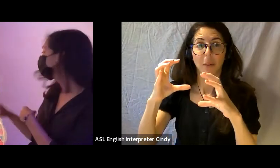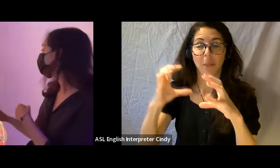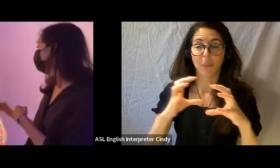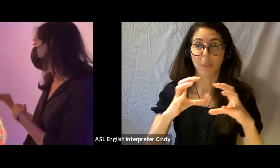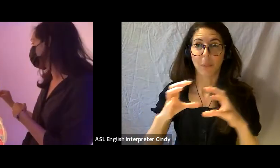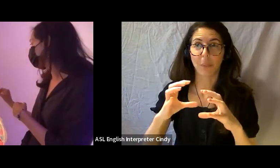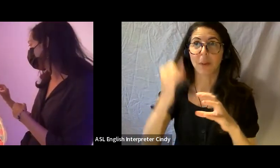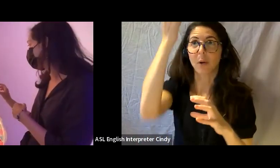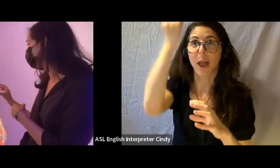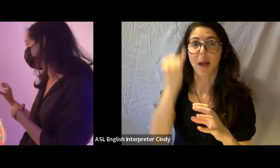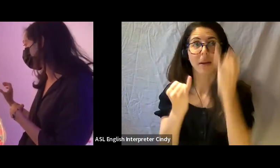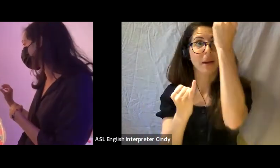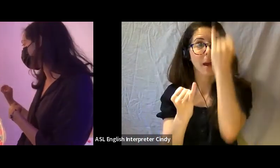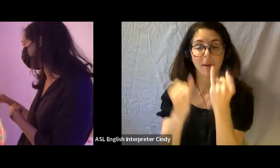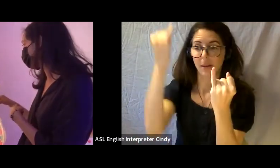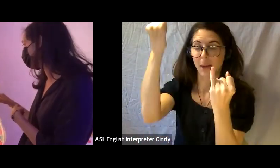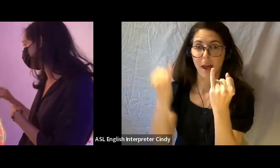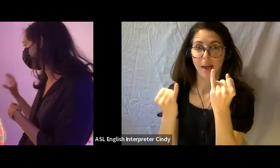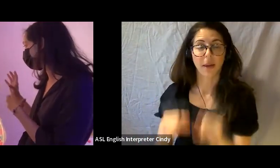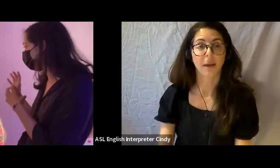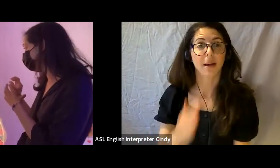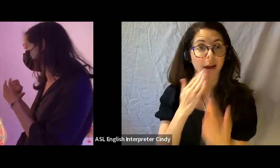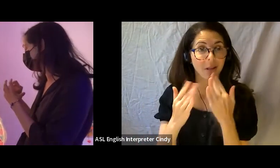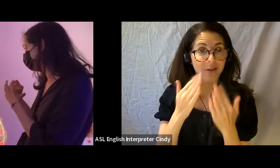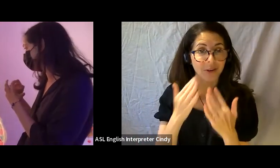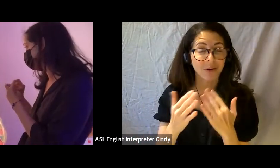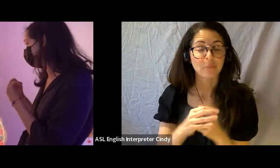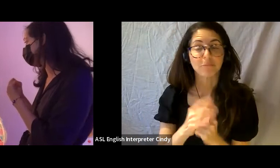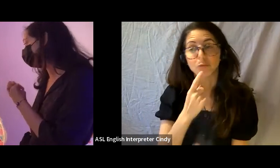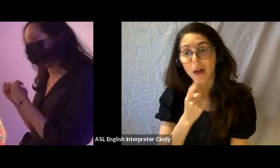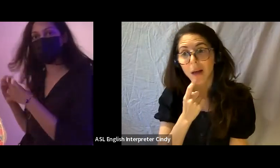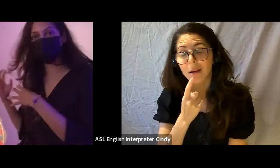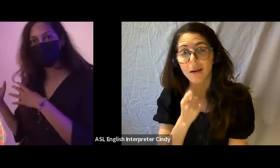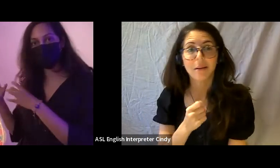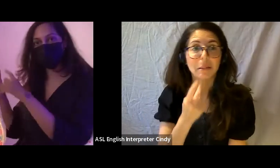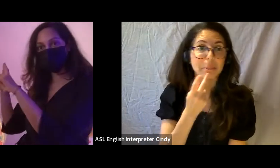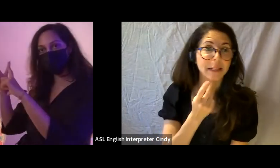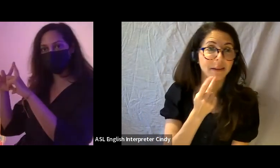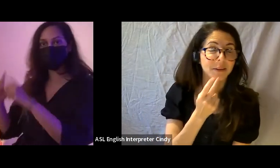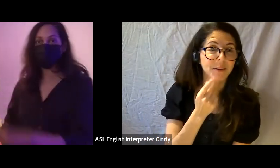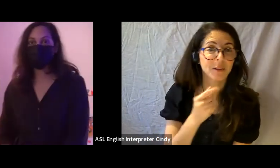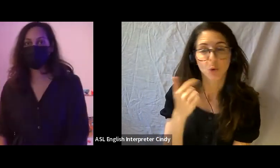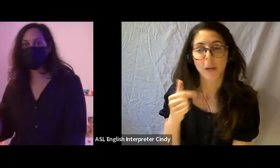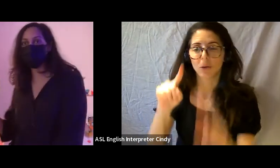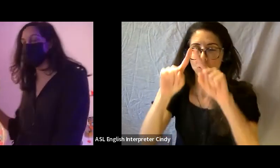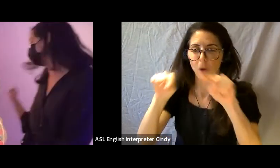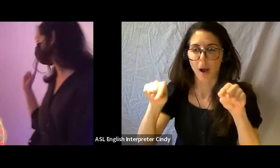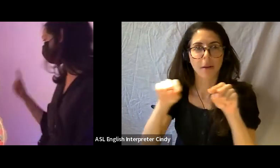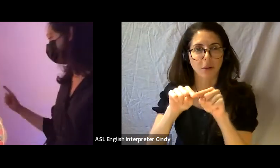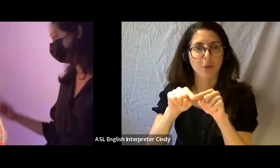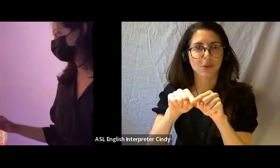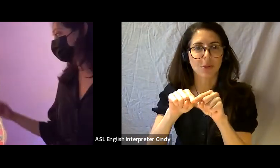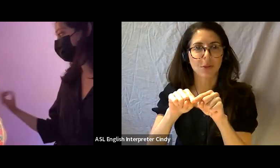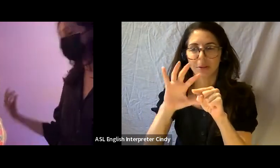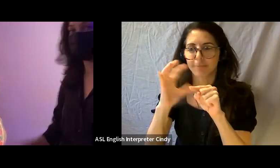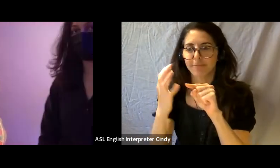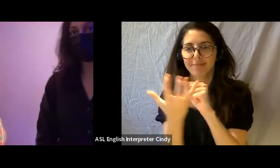and they are quite colorful with red, pink and green triangles that are surrounding the piece.